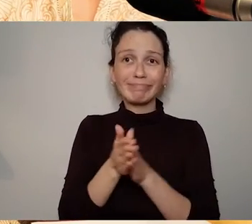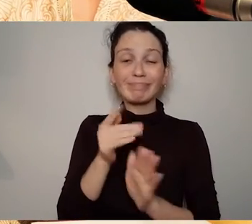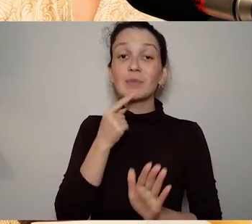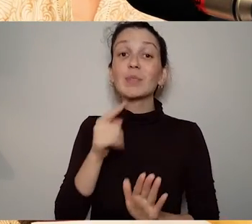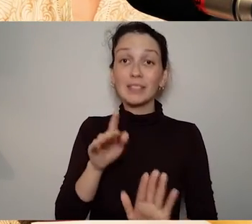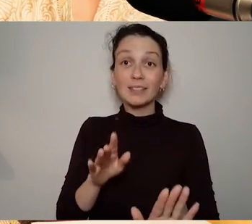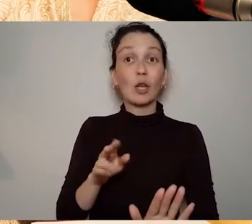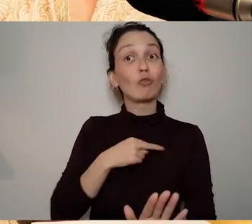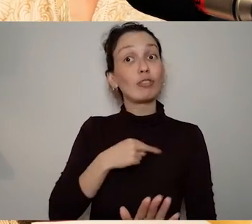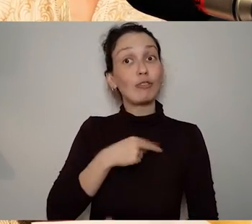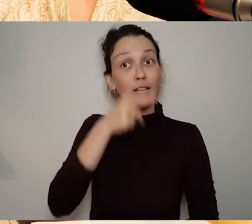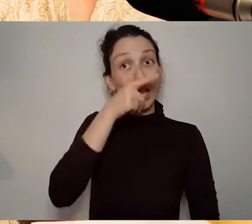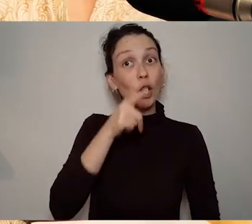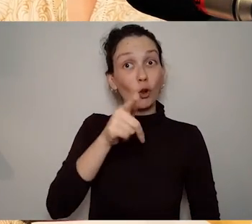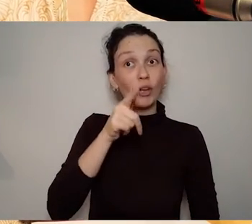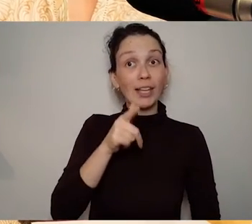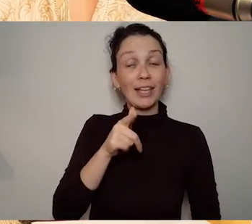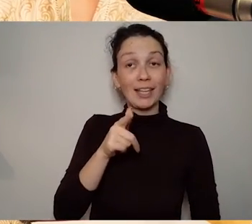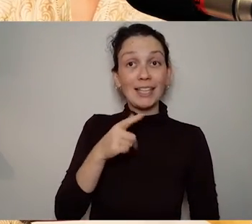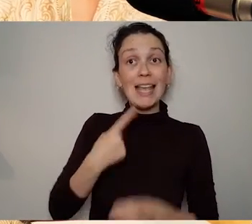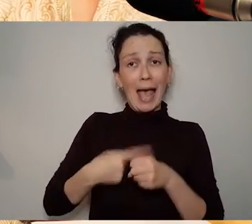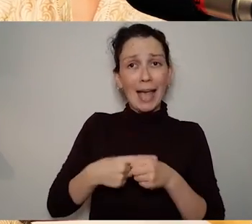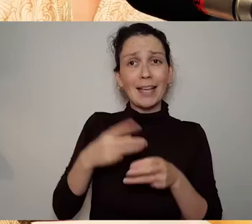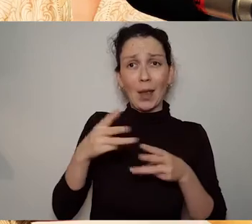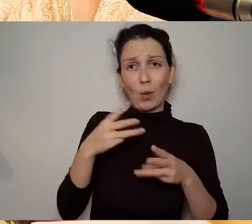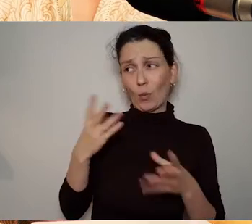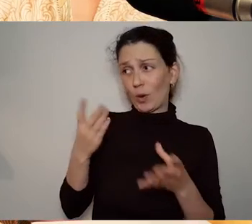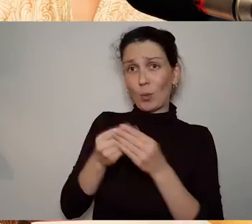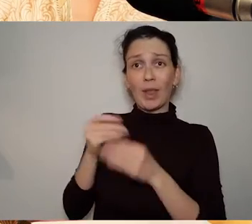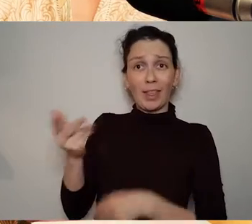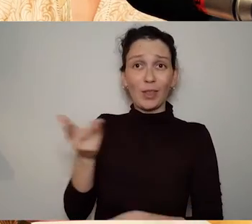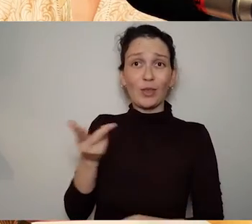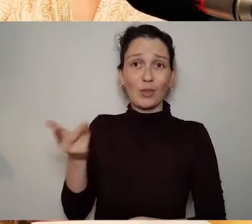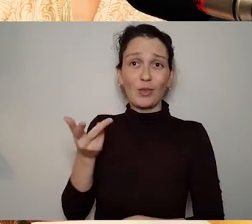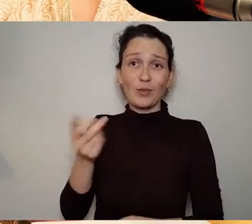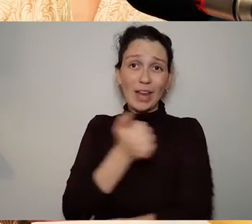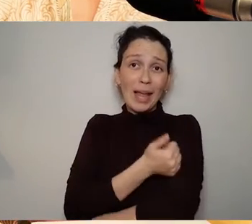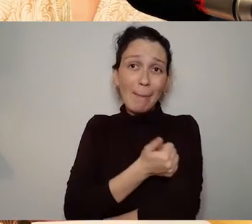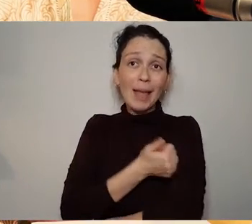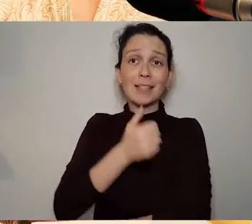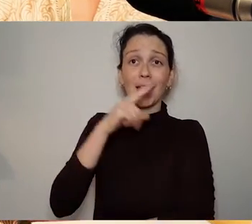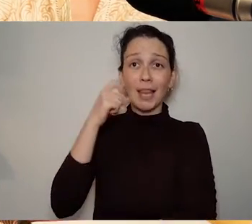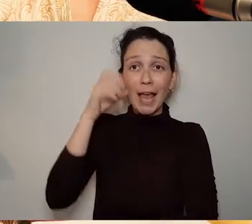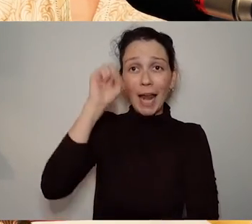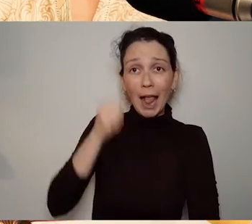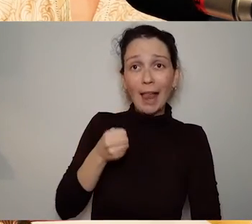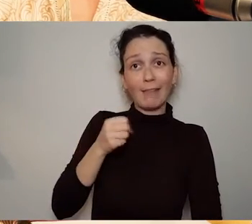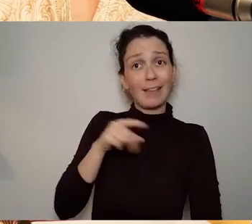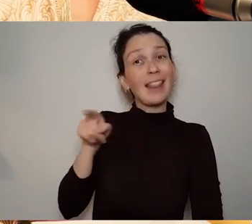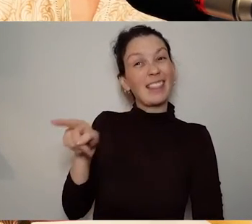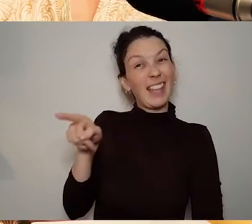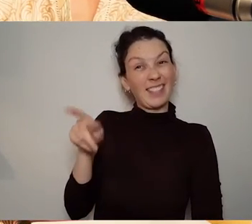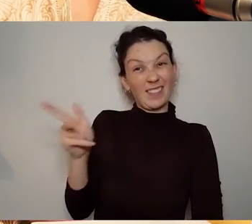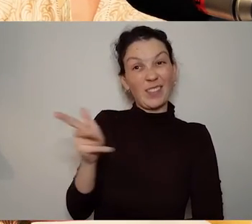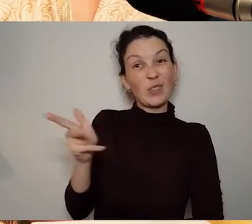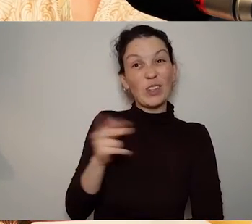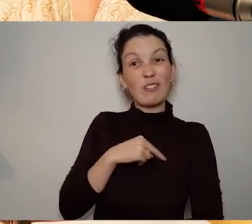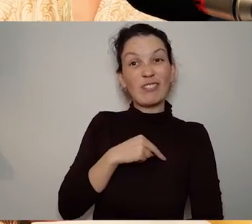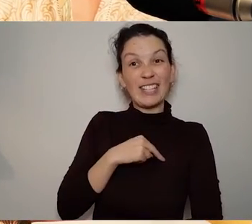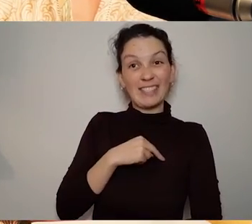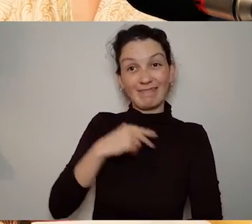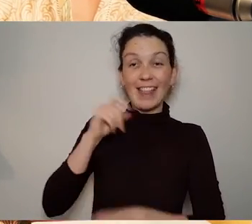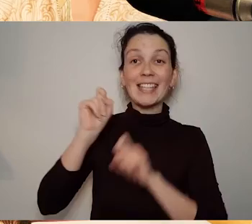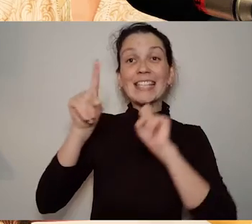as far as I understand the documentary is about Amanda's way of cracking open, getting